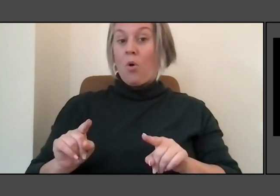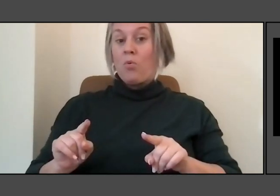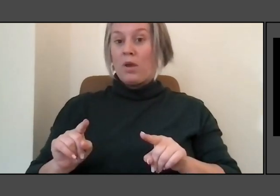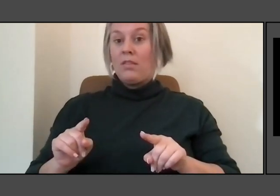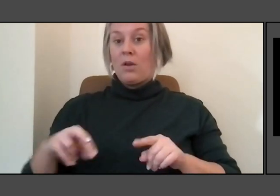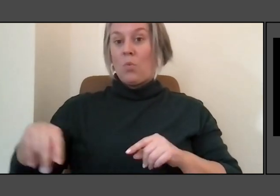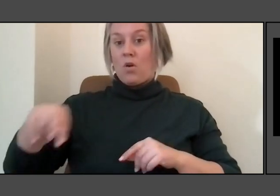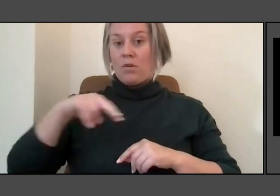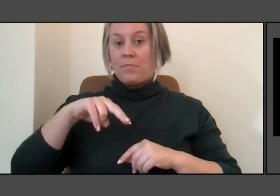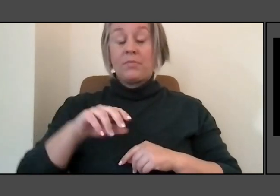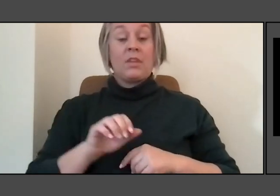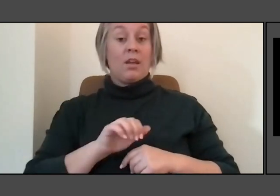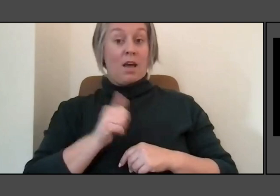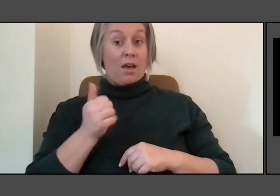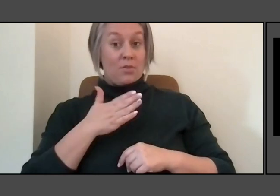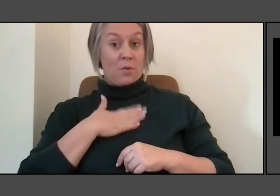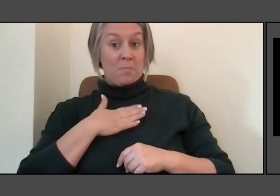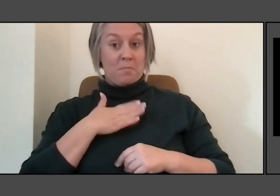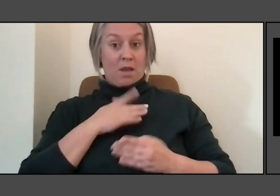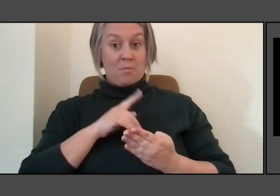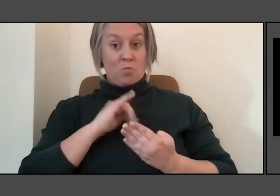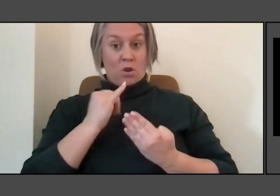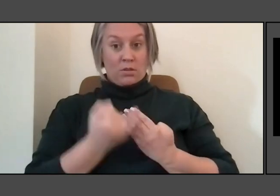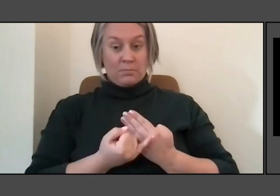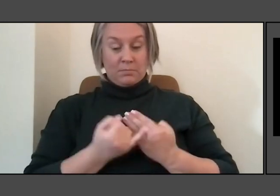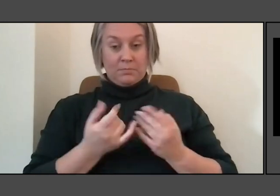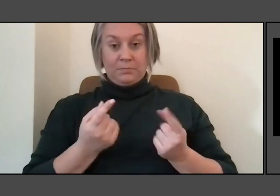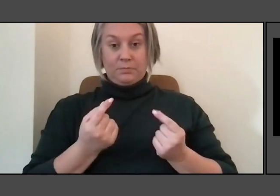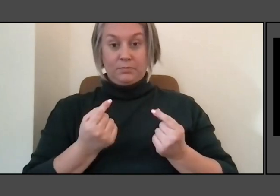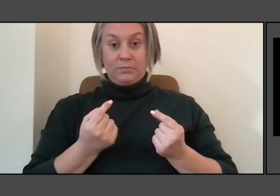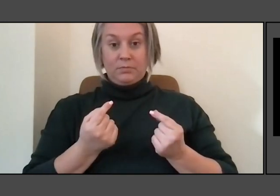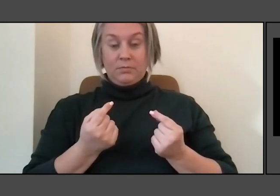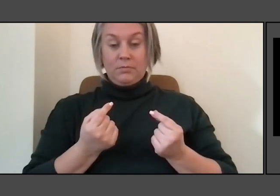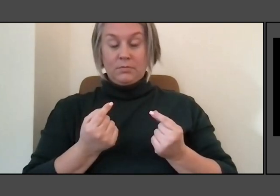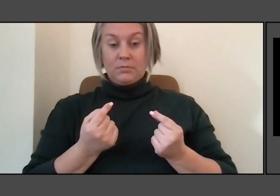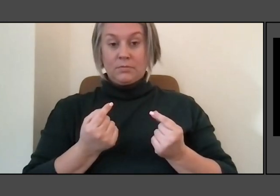that I did for Storm King, it's called Storm King Wavefield.